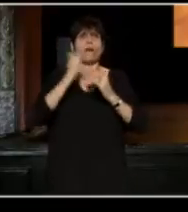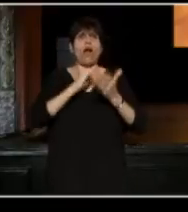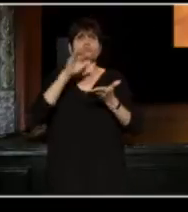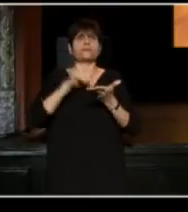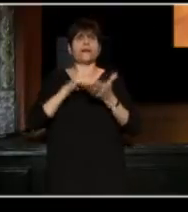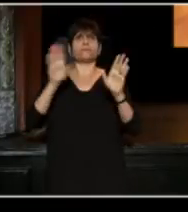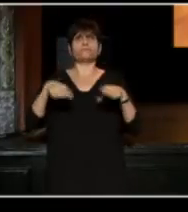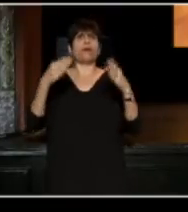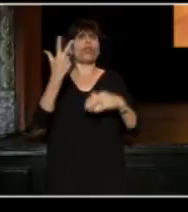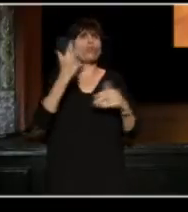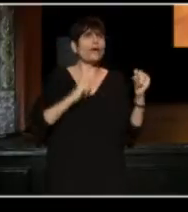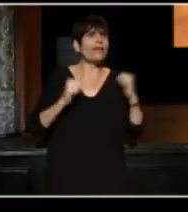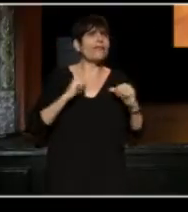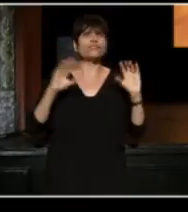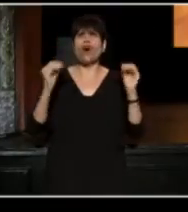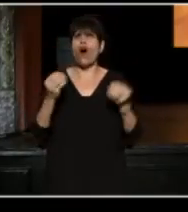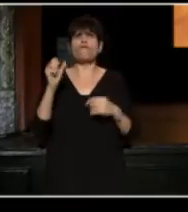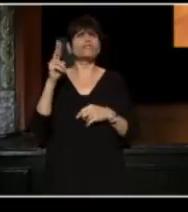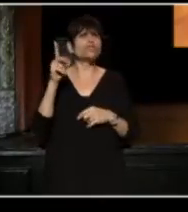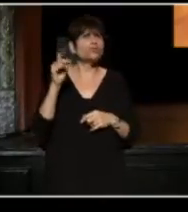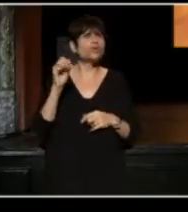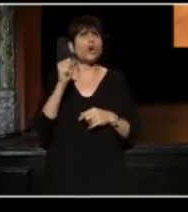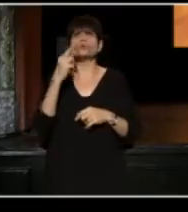Three theaters, offices, studios, a restaurant...